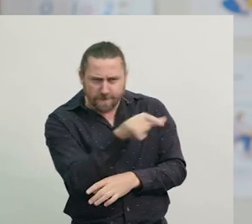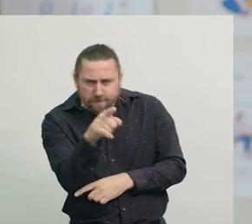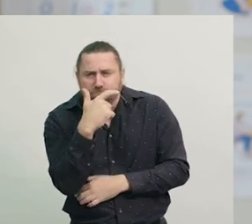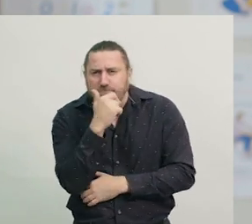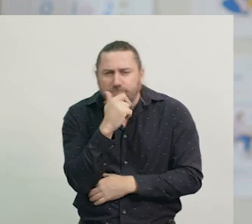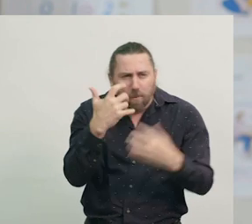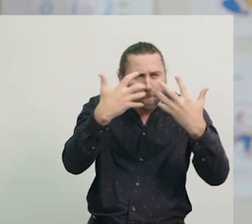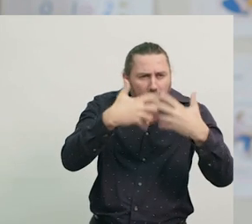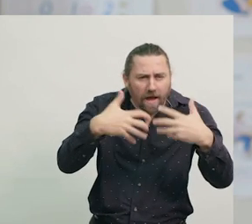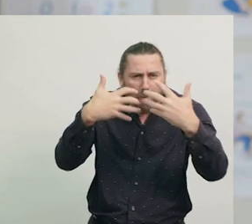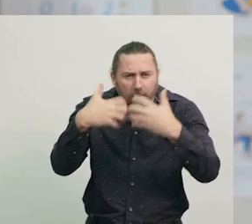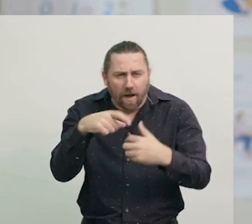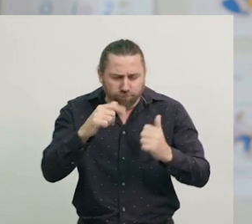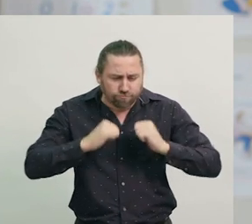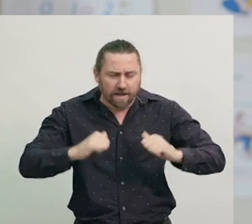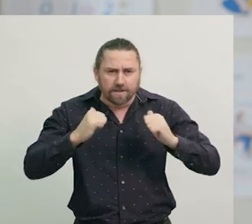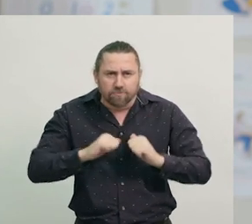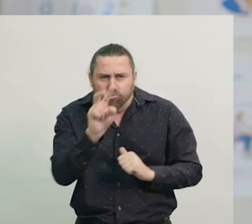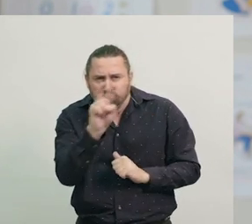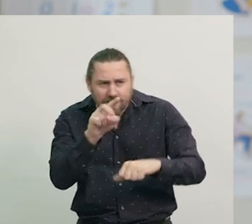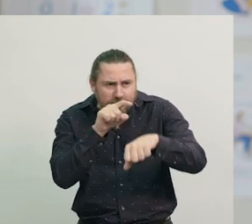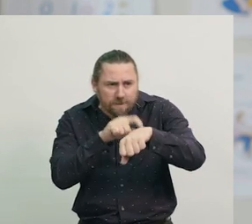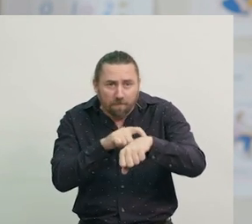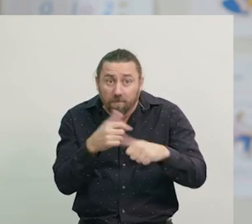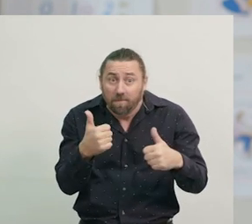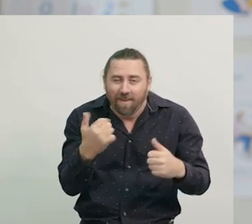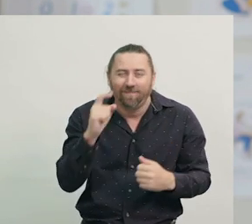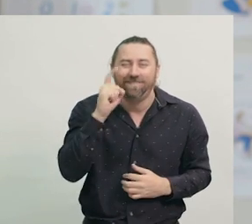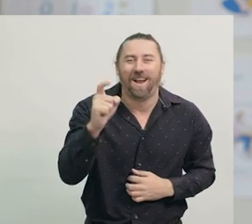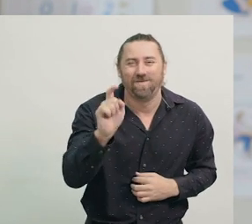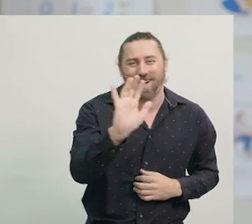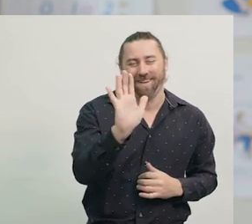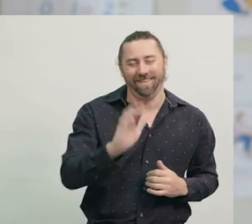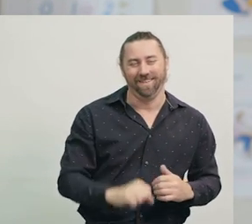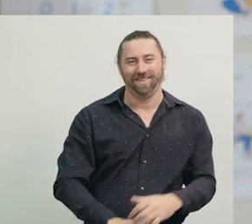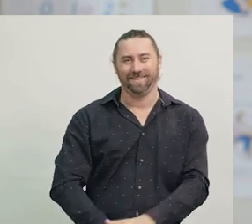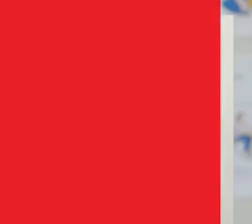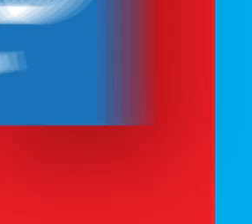and have a go at telling the time. Have fun. Bye for now!